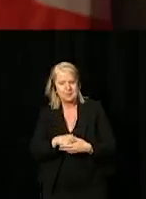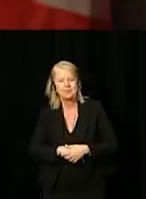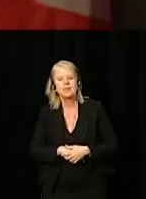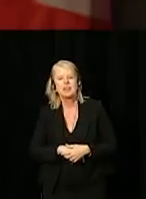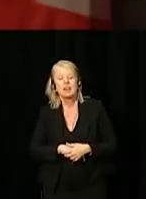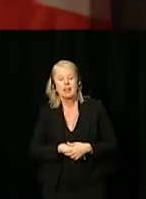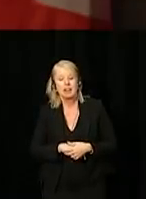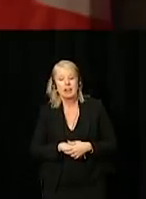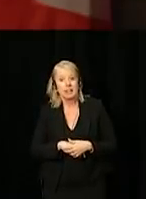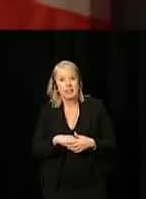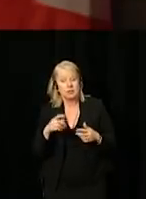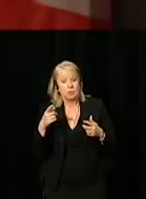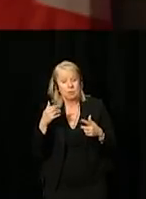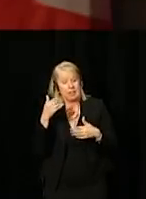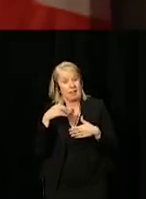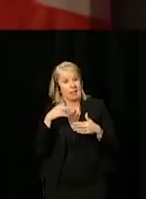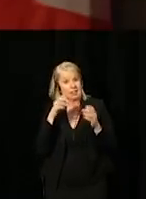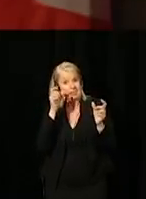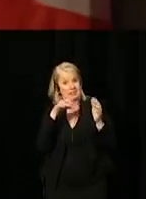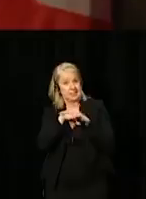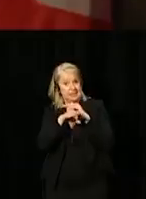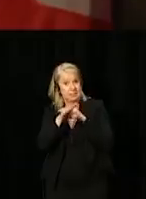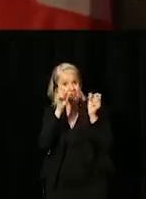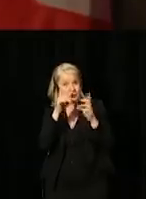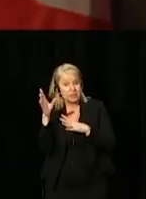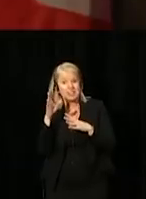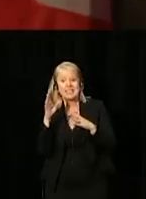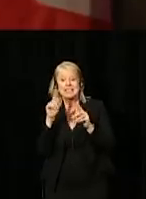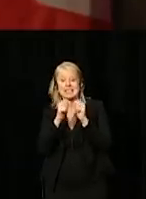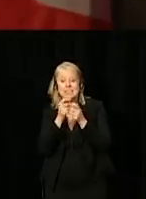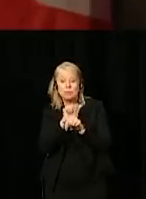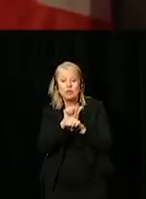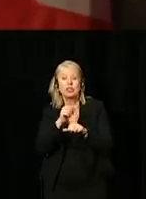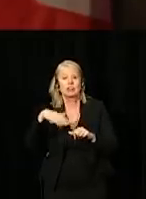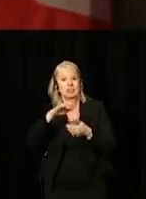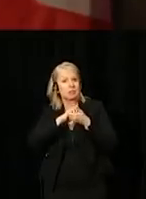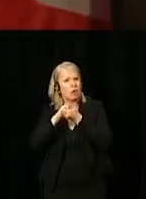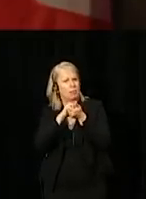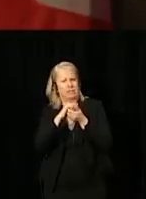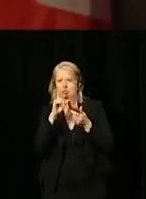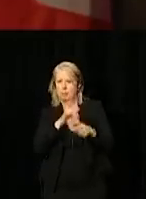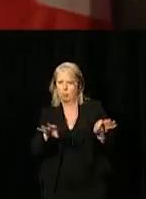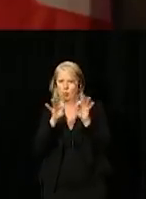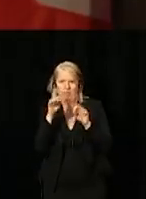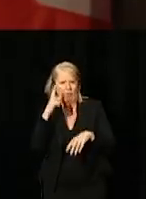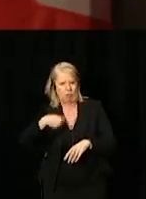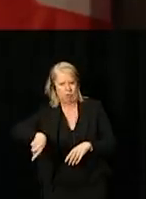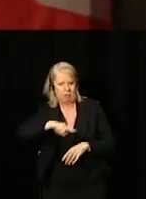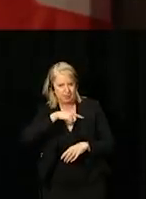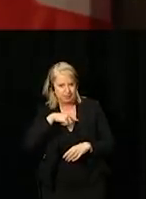Throughout this journey, team work and incorporation are essential.